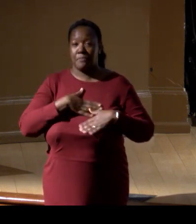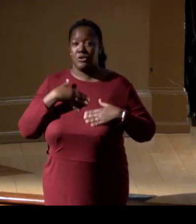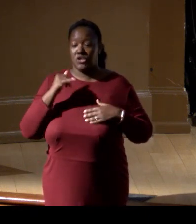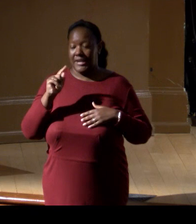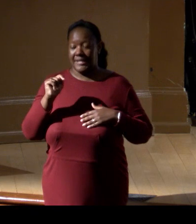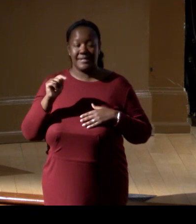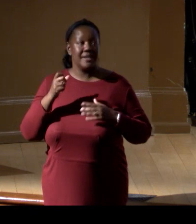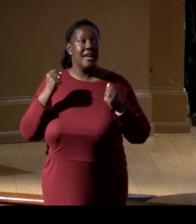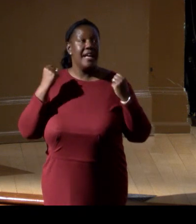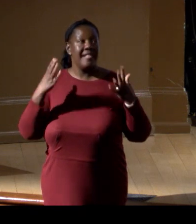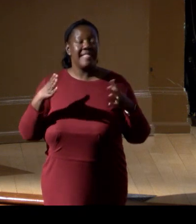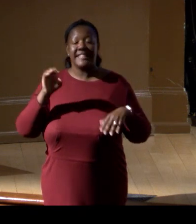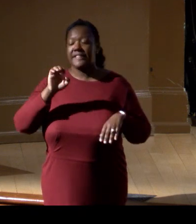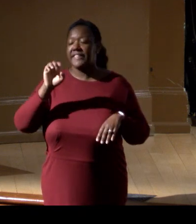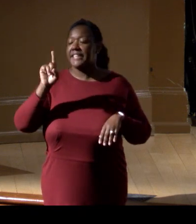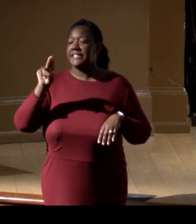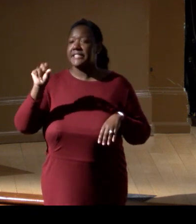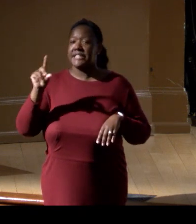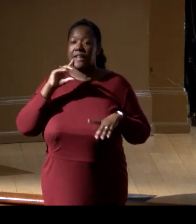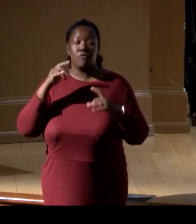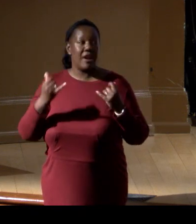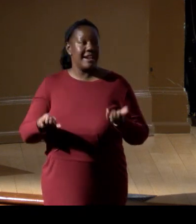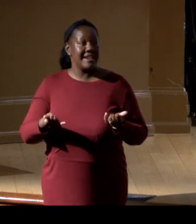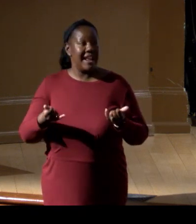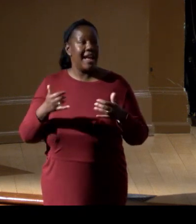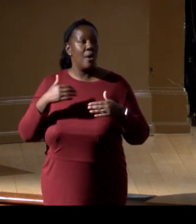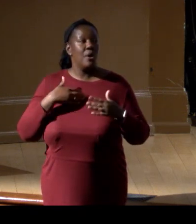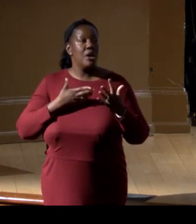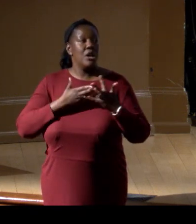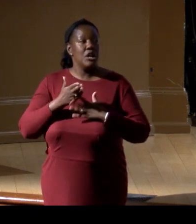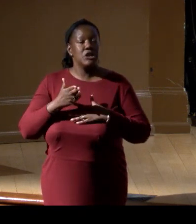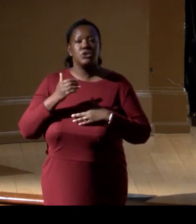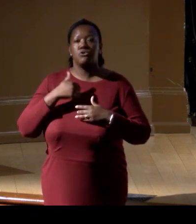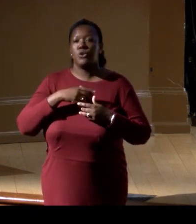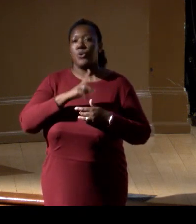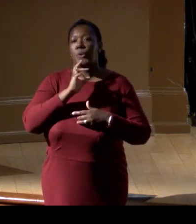Lots of eDNA right now is annotated through transitive annotation as in it's,